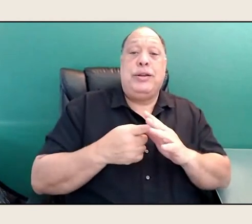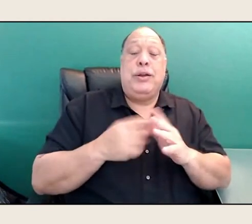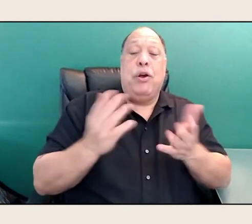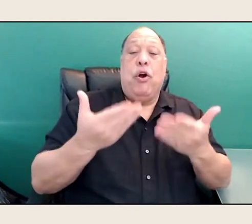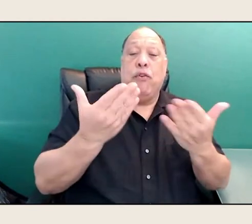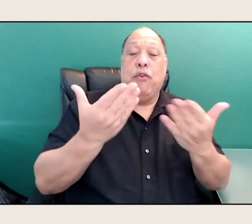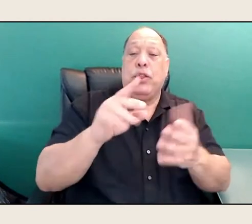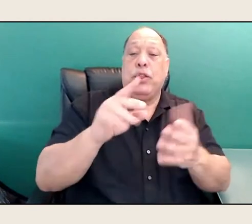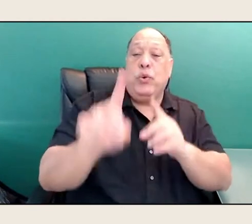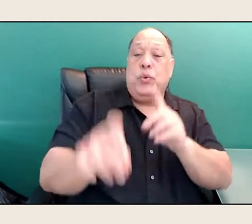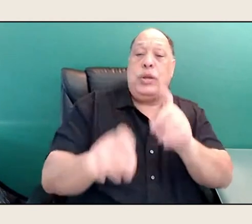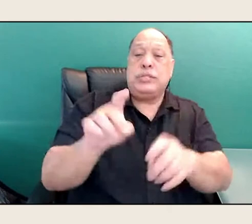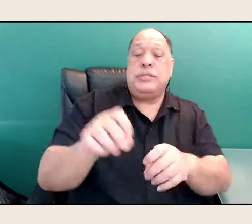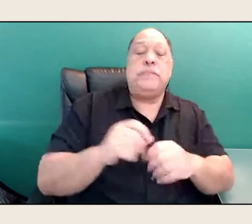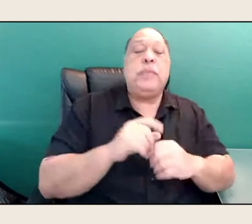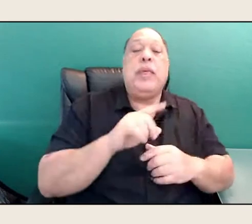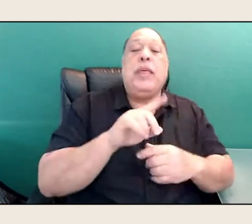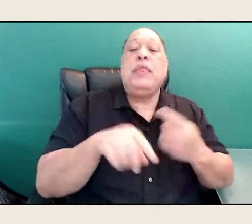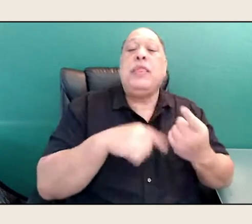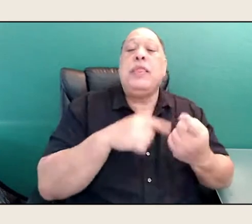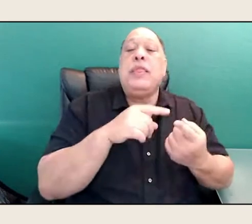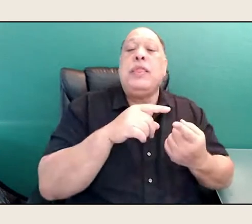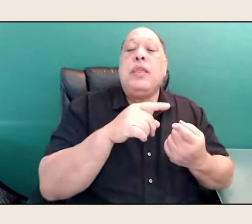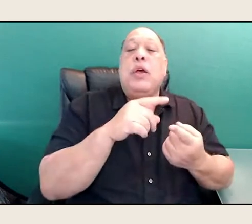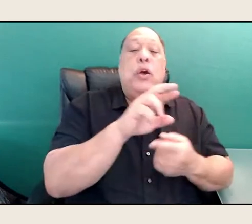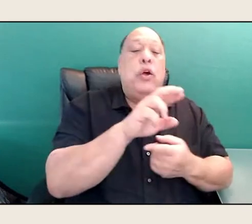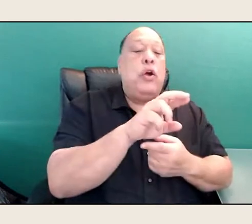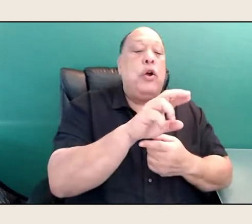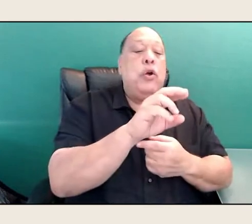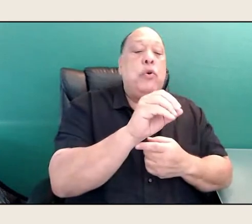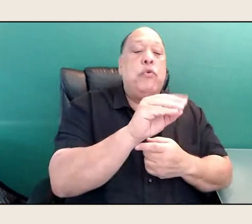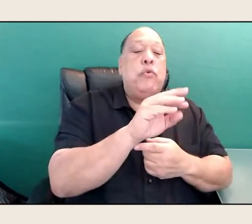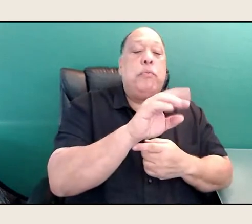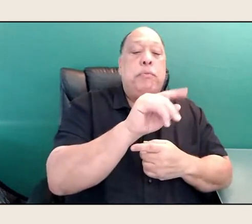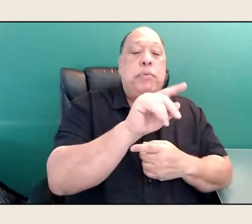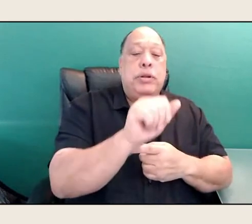This one comes from Roberta Lavadore in Pendleton, Oregon.